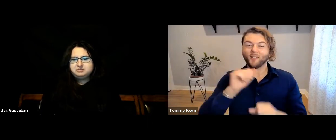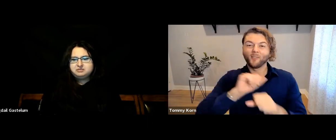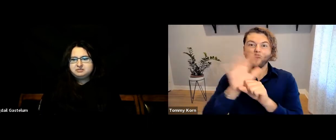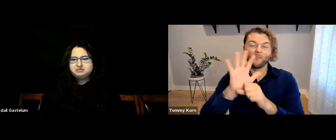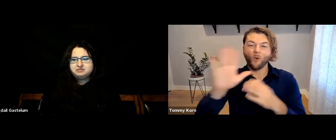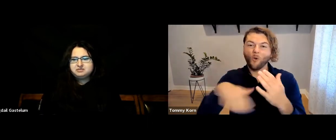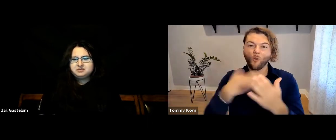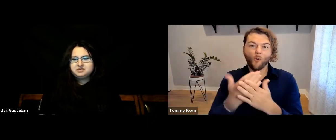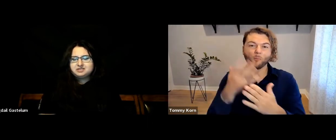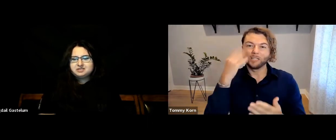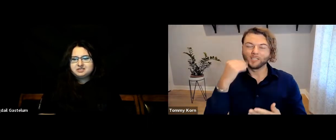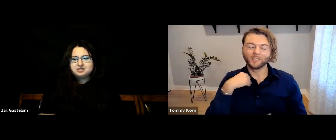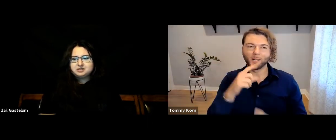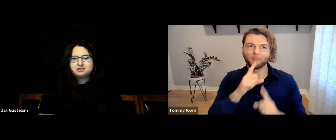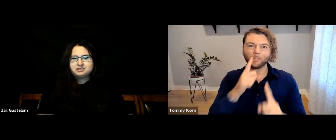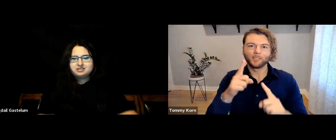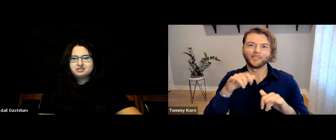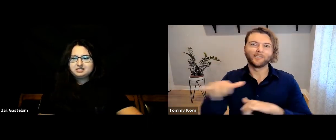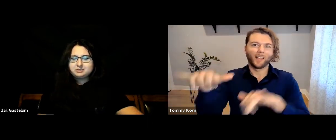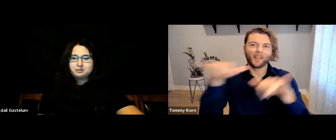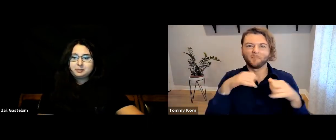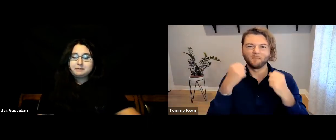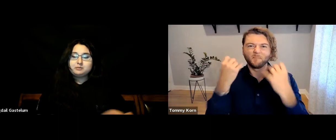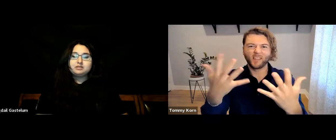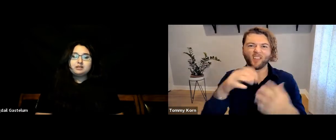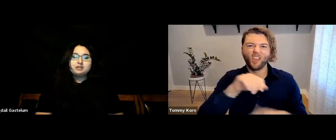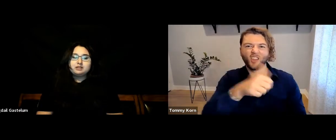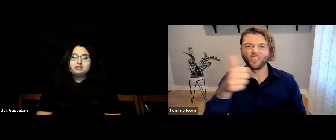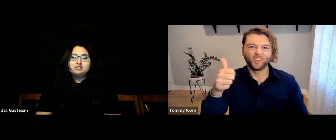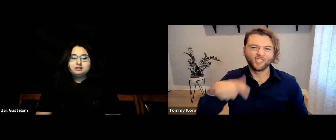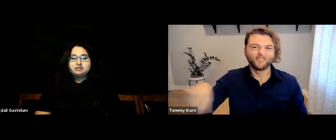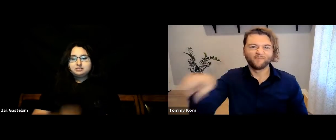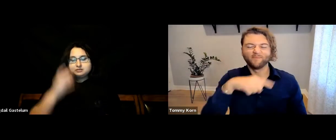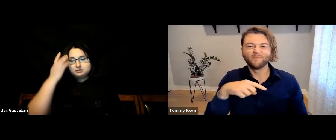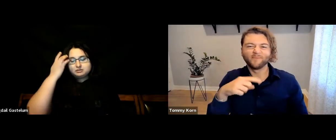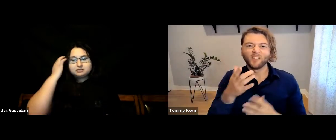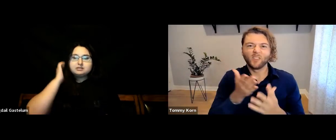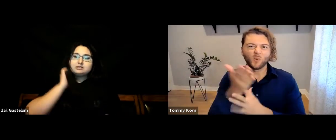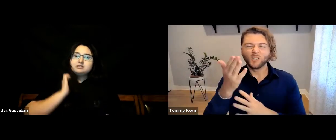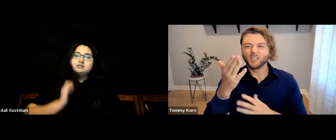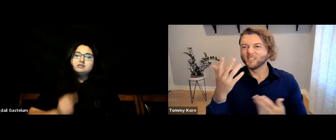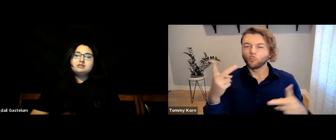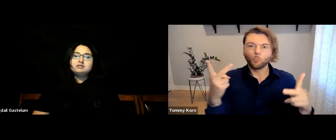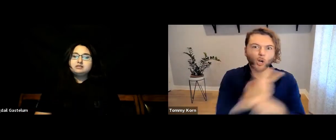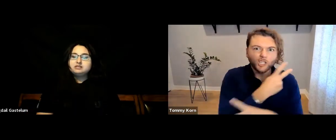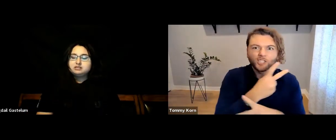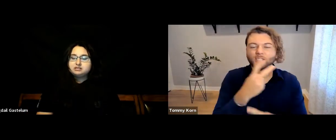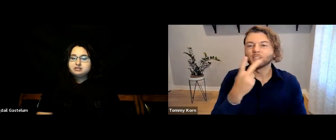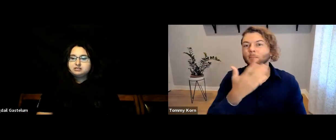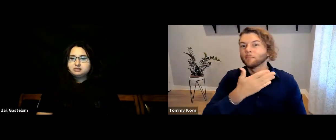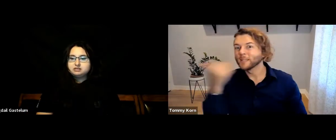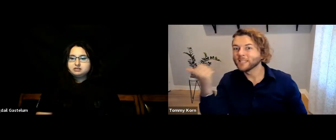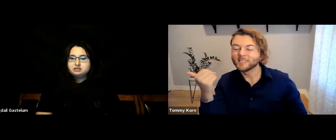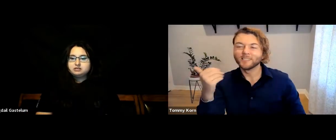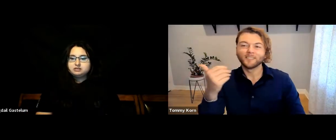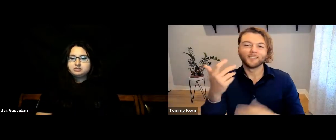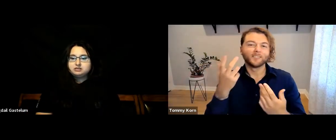[Tommy] With COVID, that whole experience, I’m sure everybody’s been experiencing some of the same things. Some things have gotten worse; others have gotten better